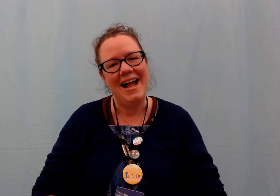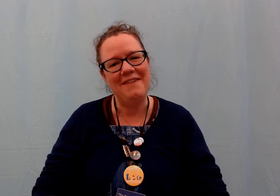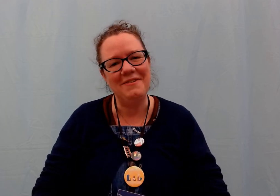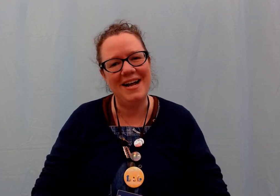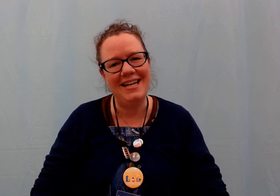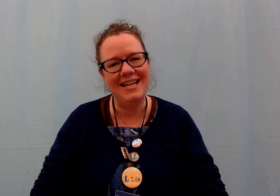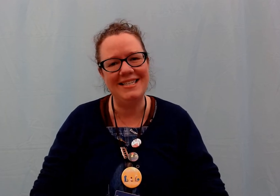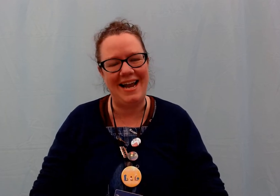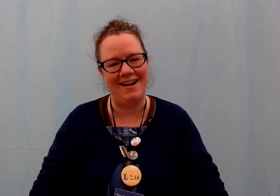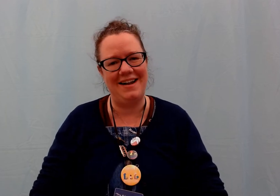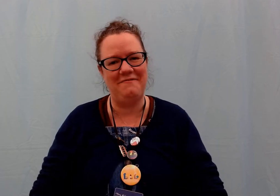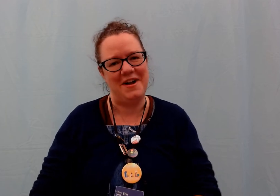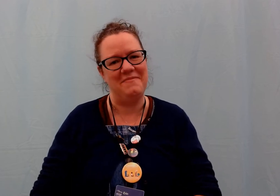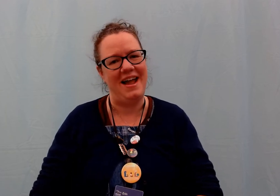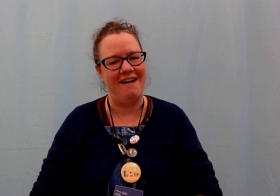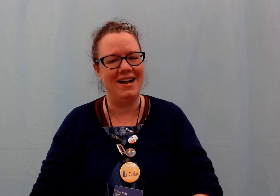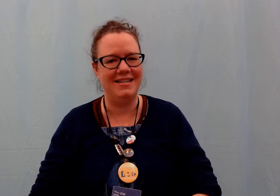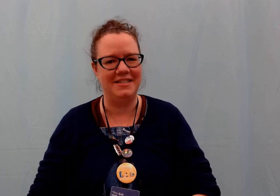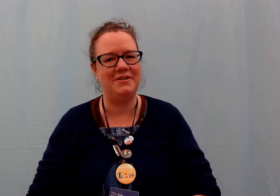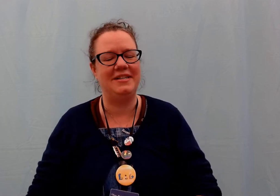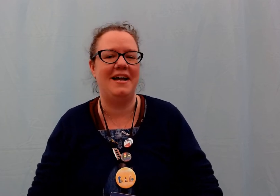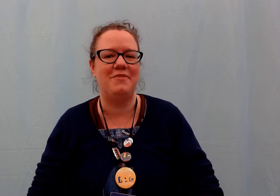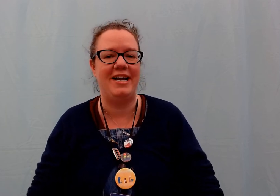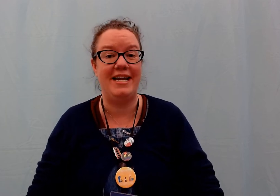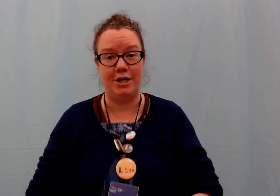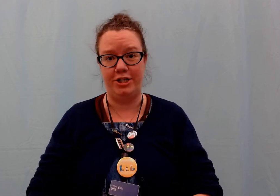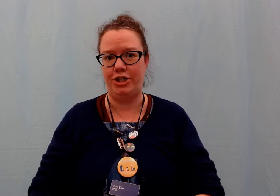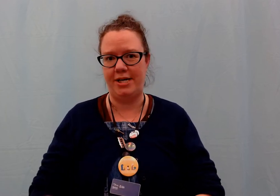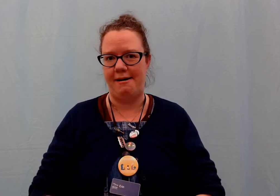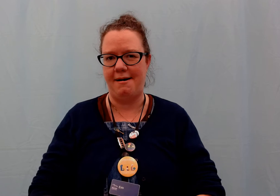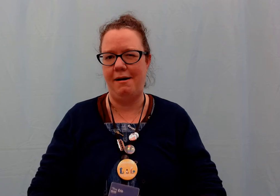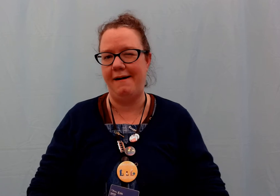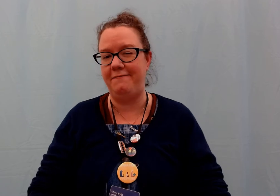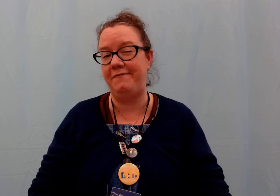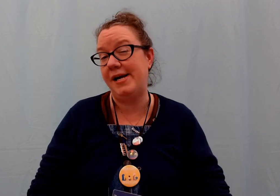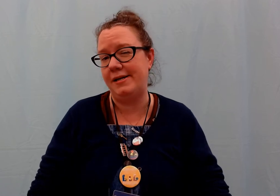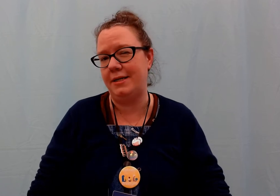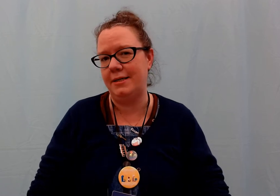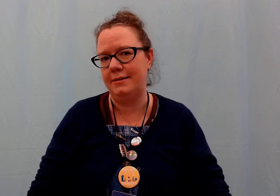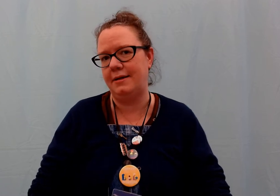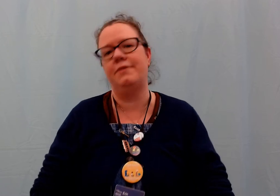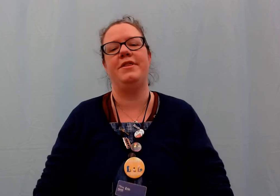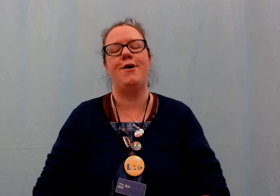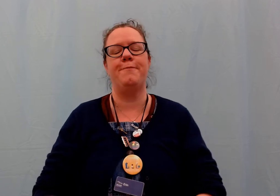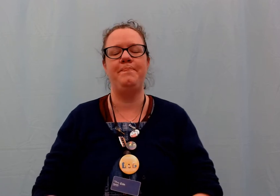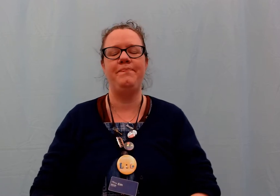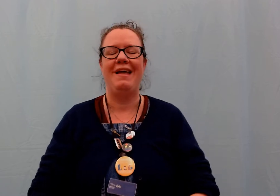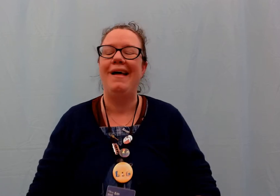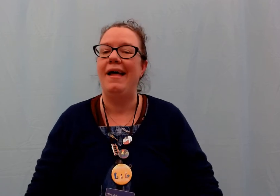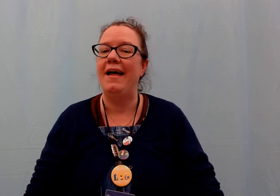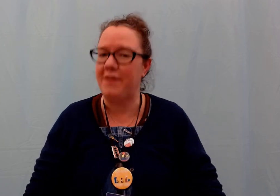Hi everyone it's Erin from the Herrick District Library here to share a fun song with you. I've